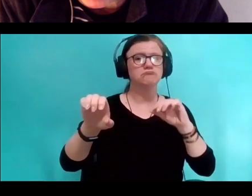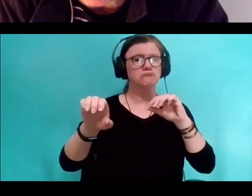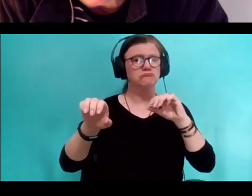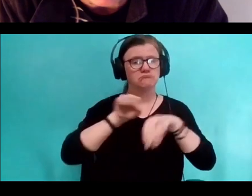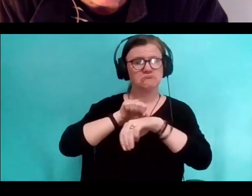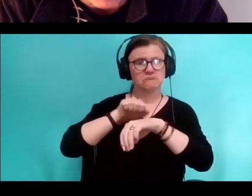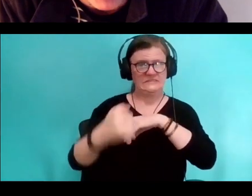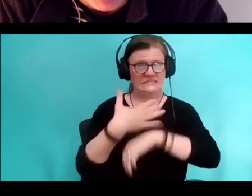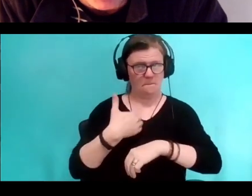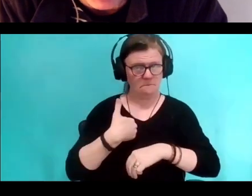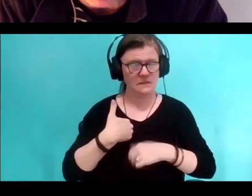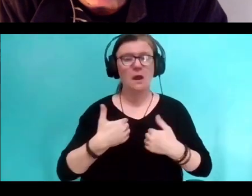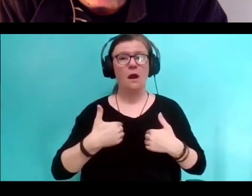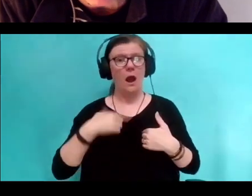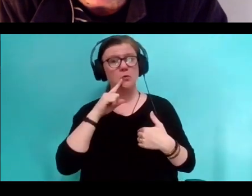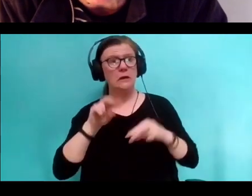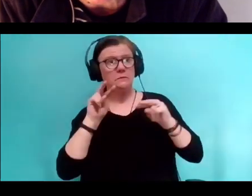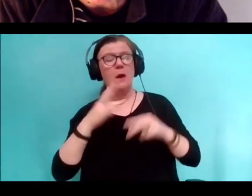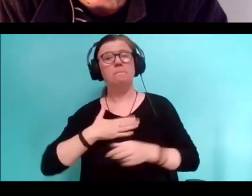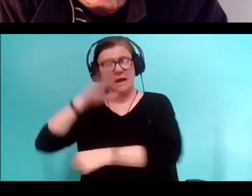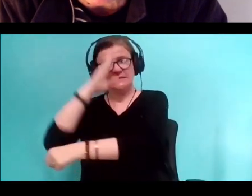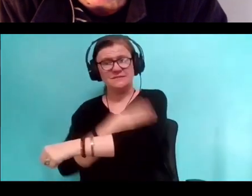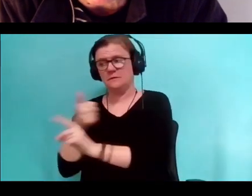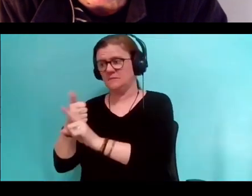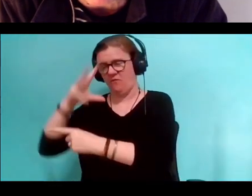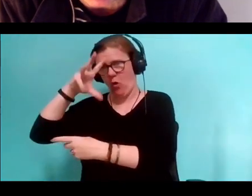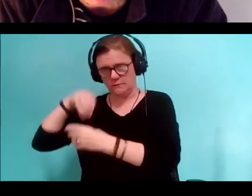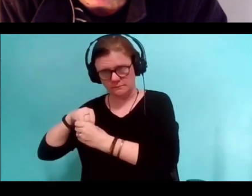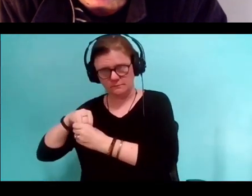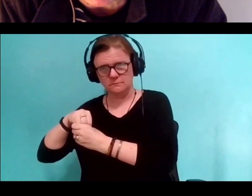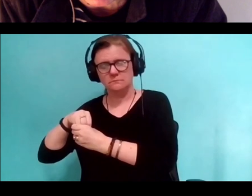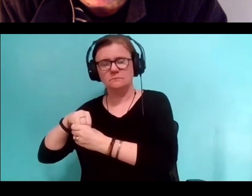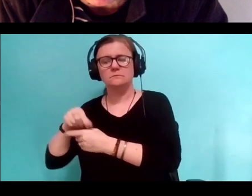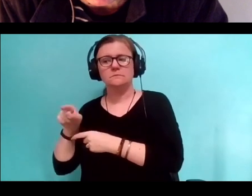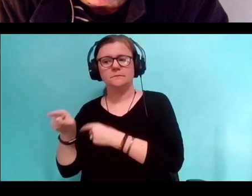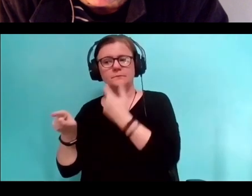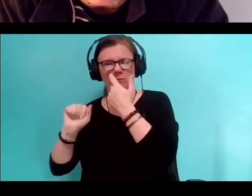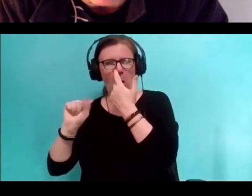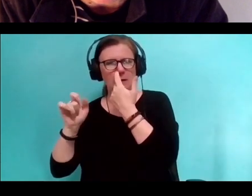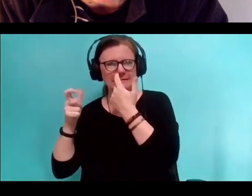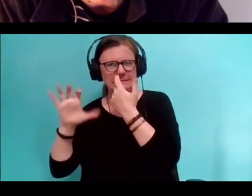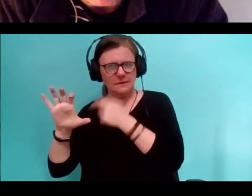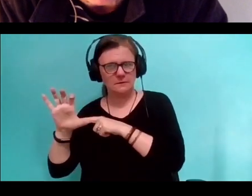My son's autistic. And when you have a genetically a typical